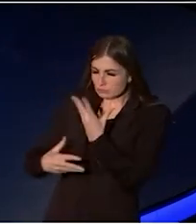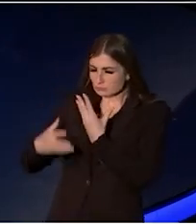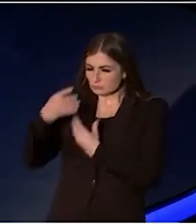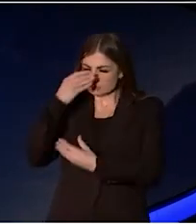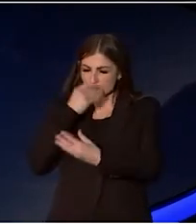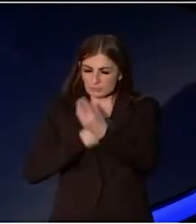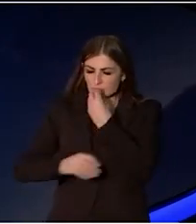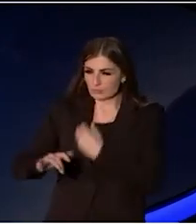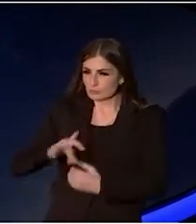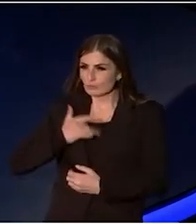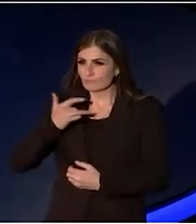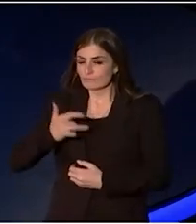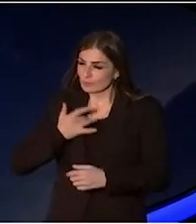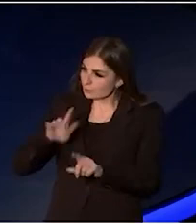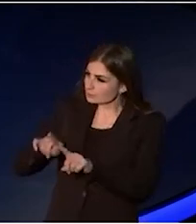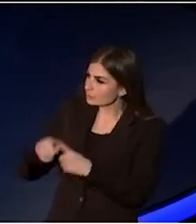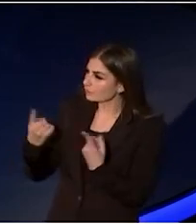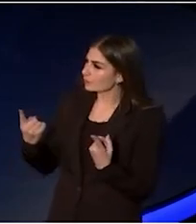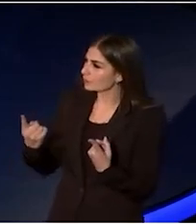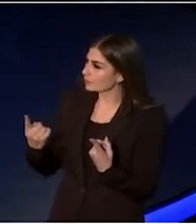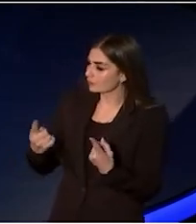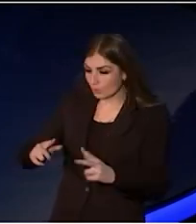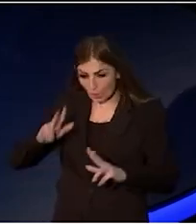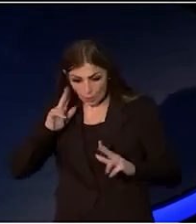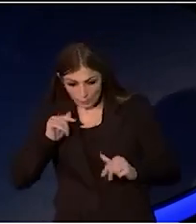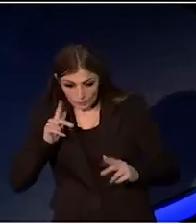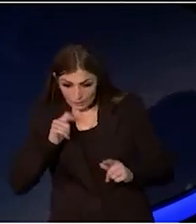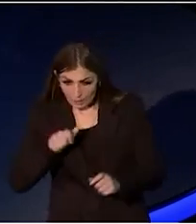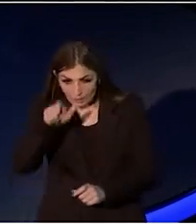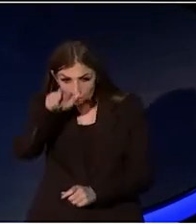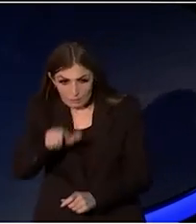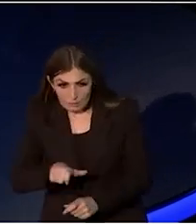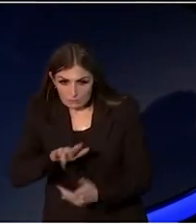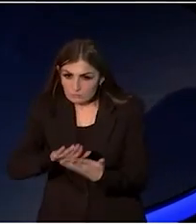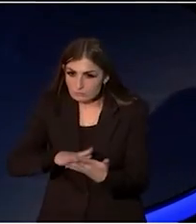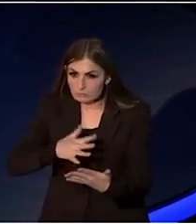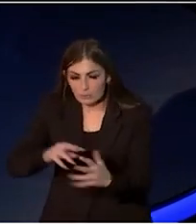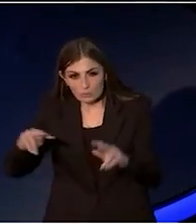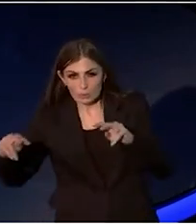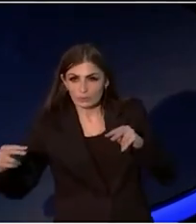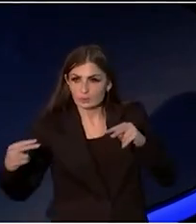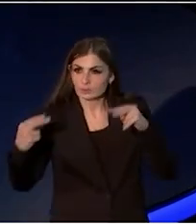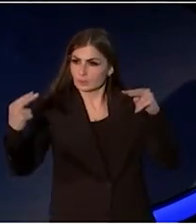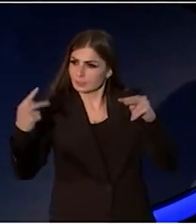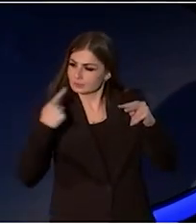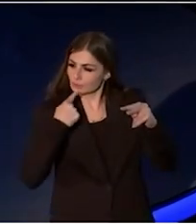and with a tenderness characteristic of a poet, he looked me dead in the eyes and said, "Sara,